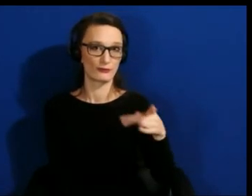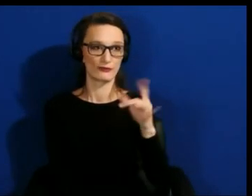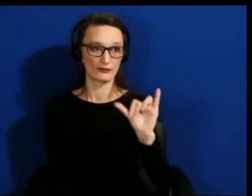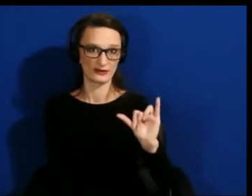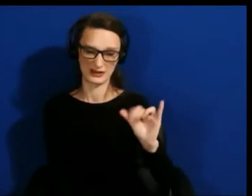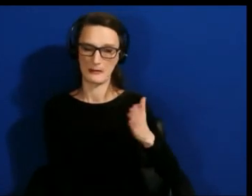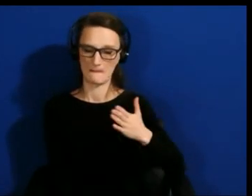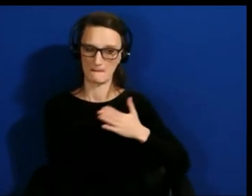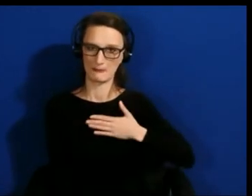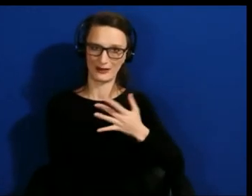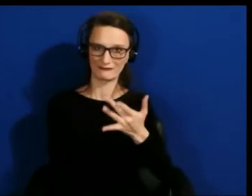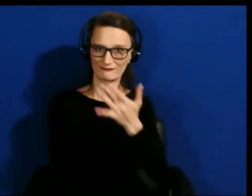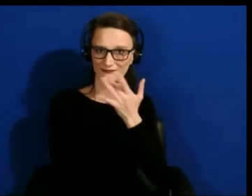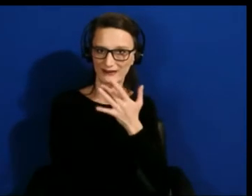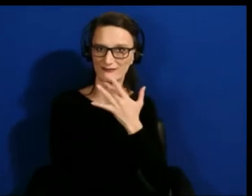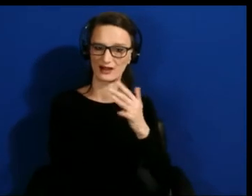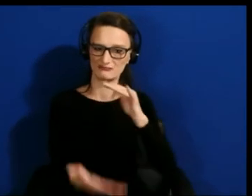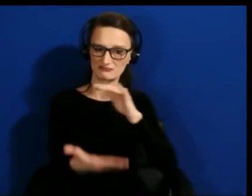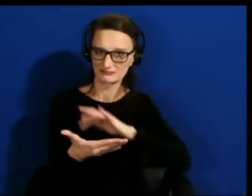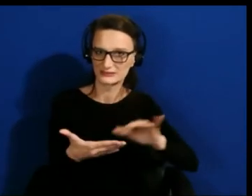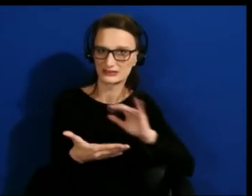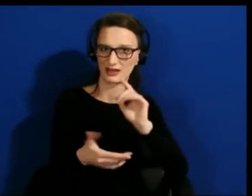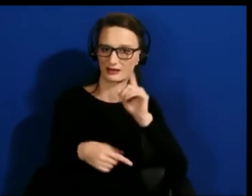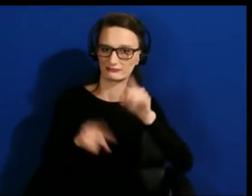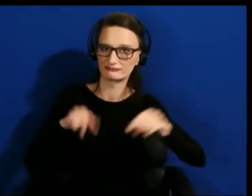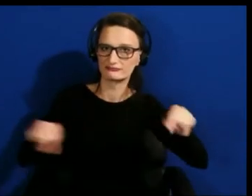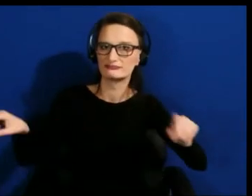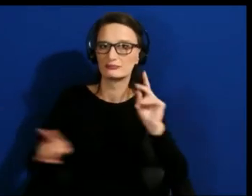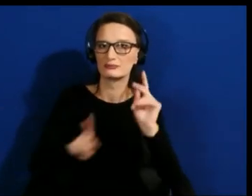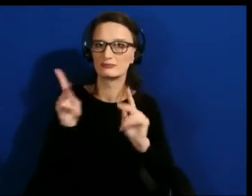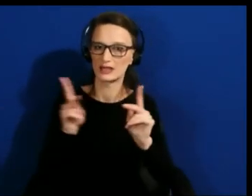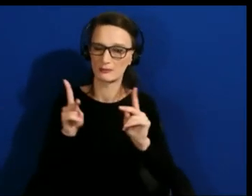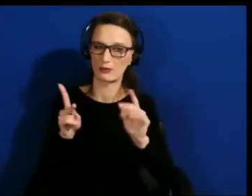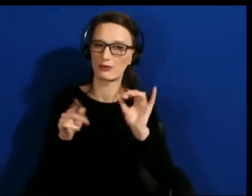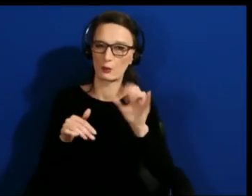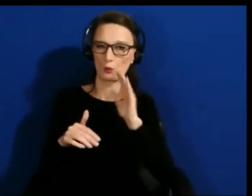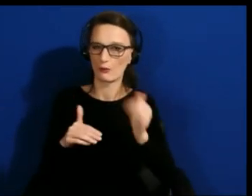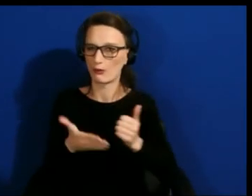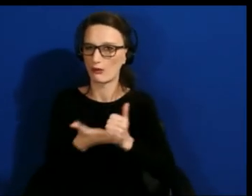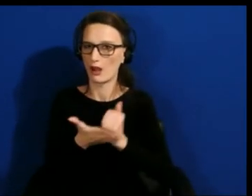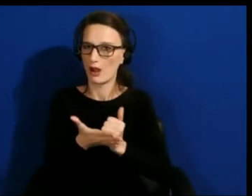people that you are building for but what I hope to see happening in the future and